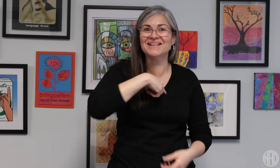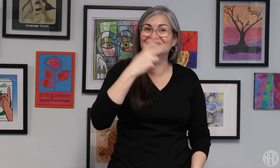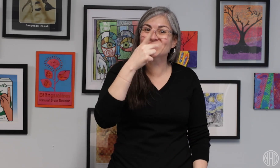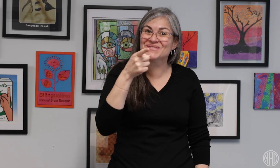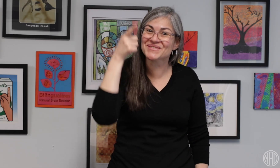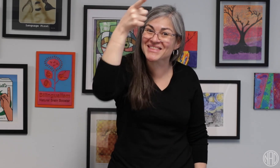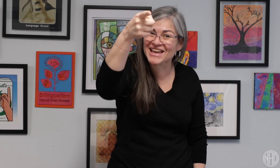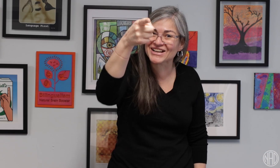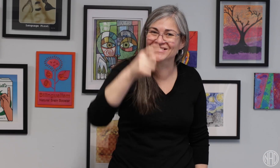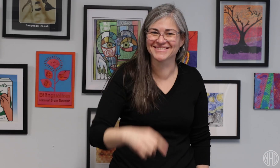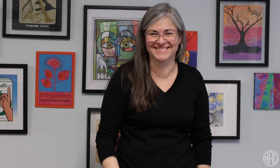See you there!